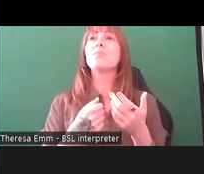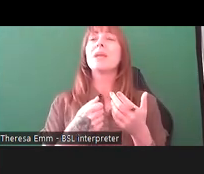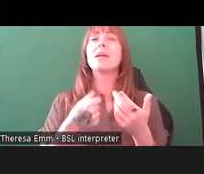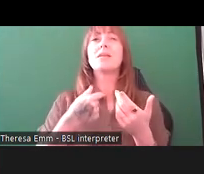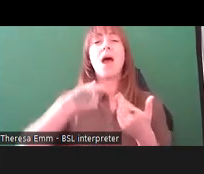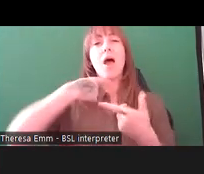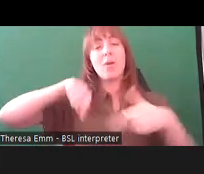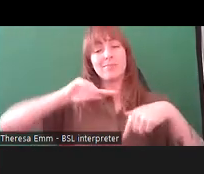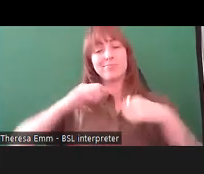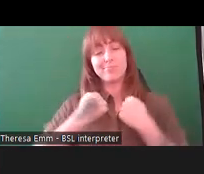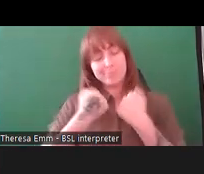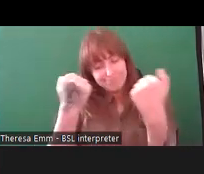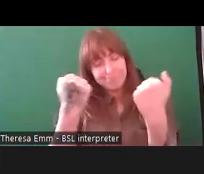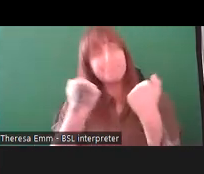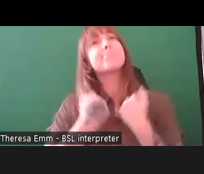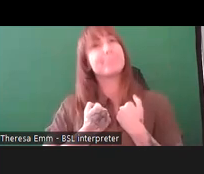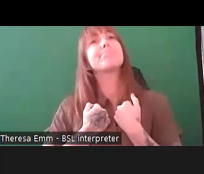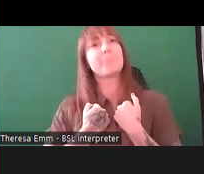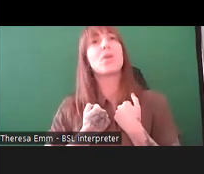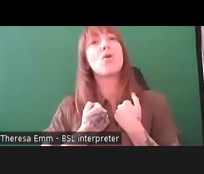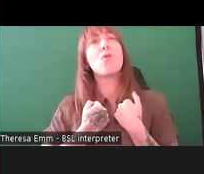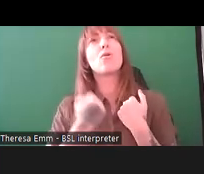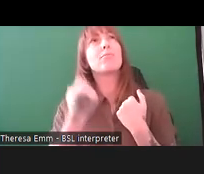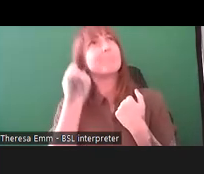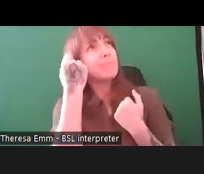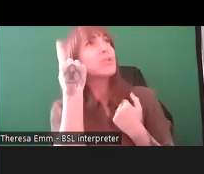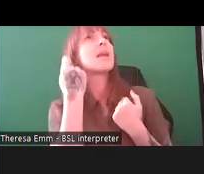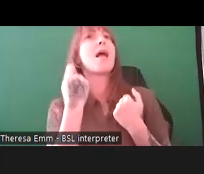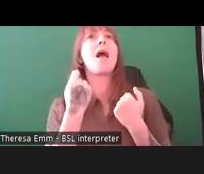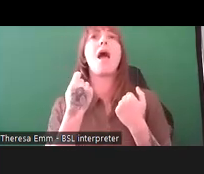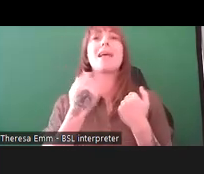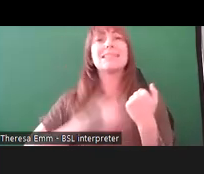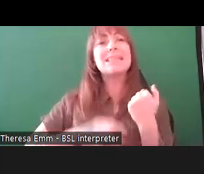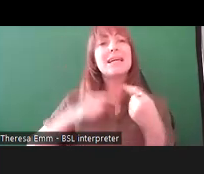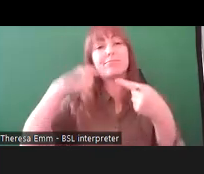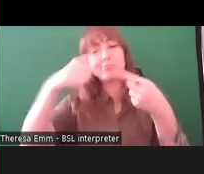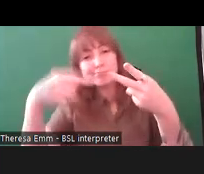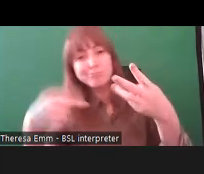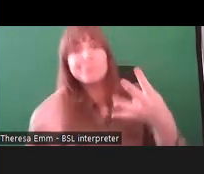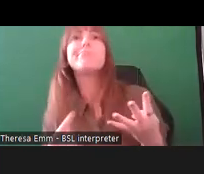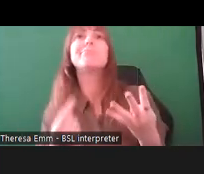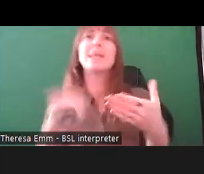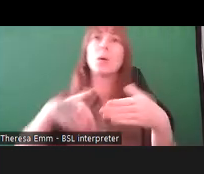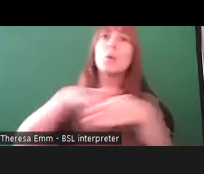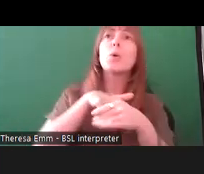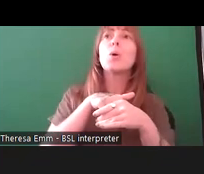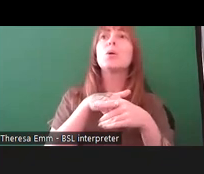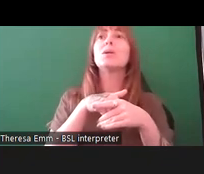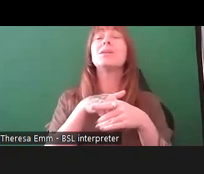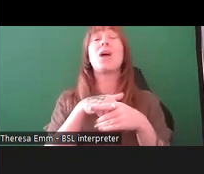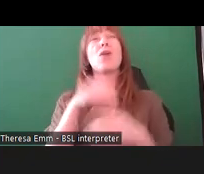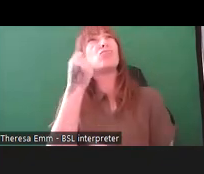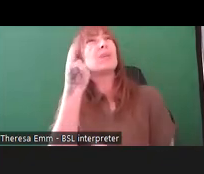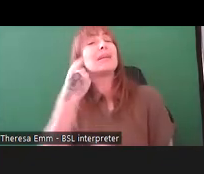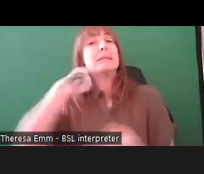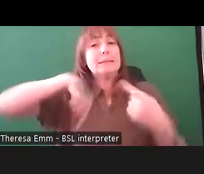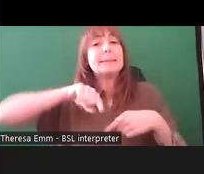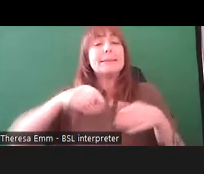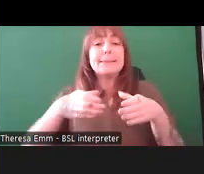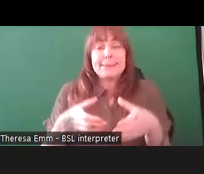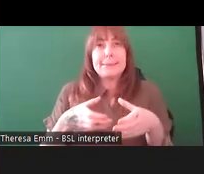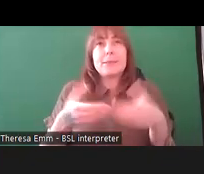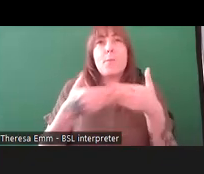in that and that we are an older, primarily white group of people, albeit disabled people who we are